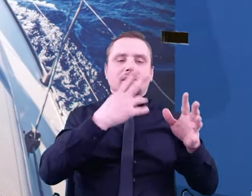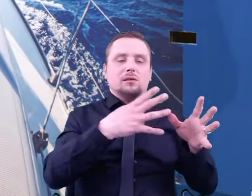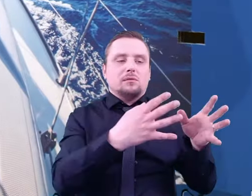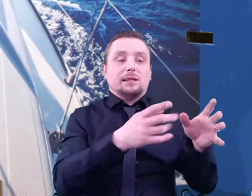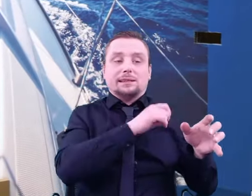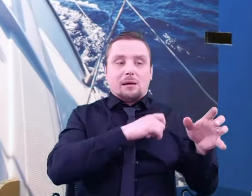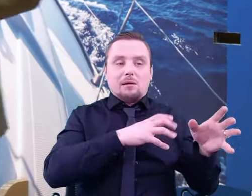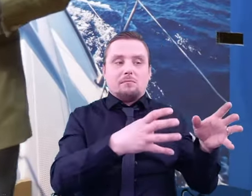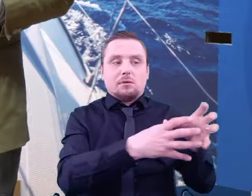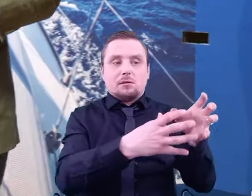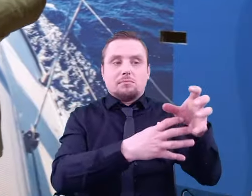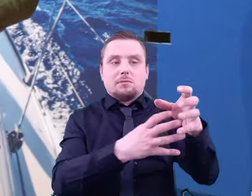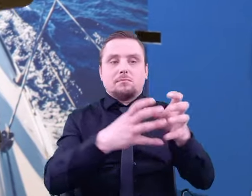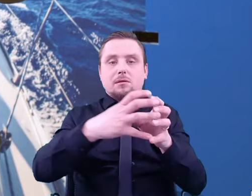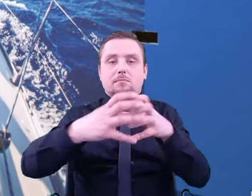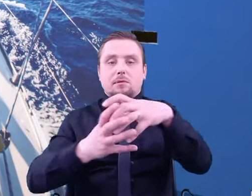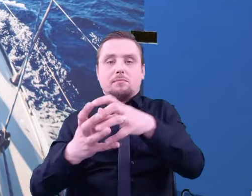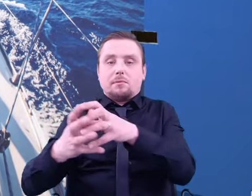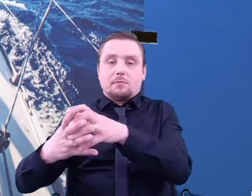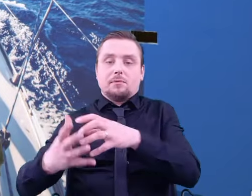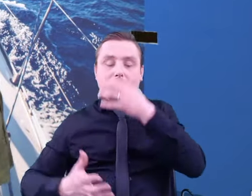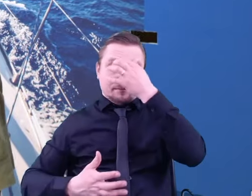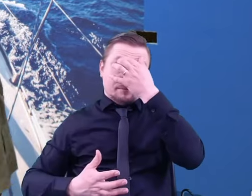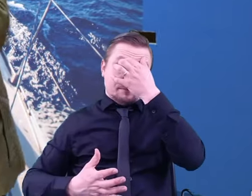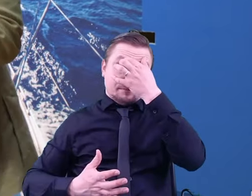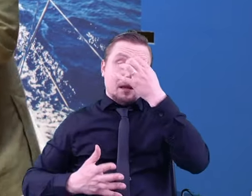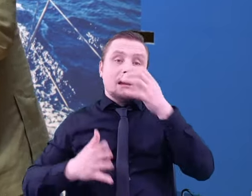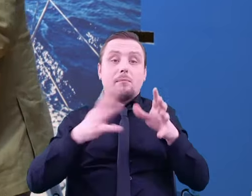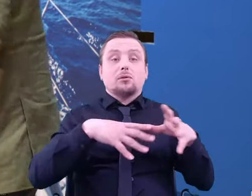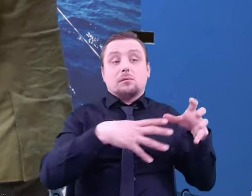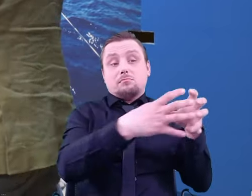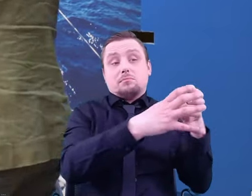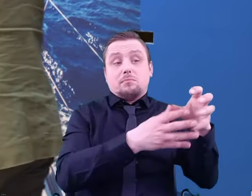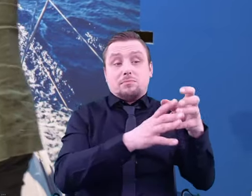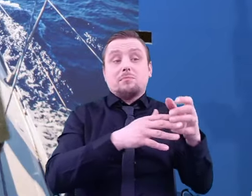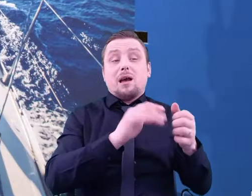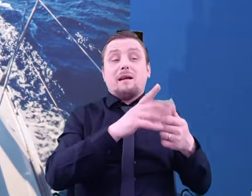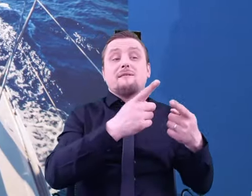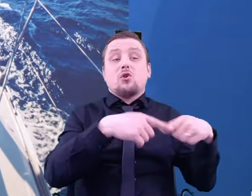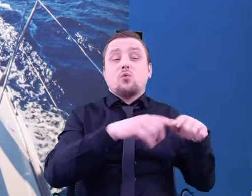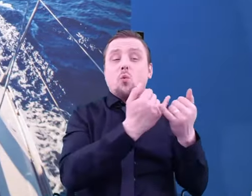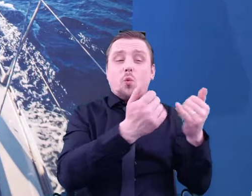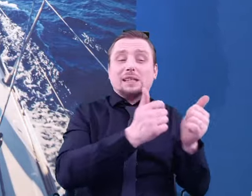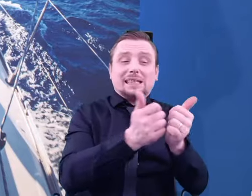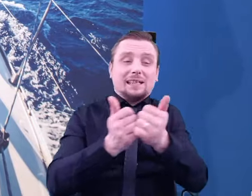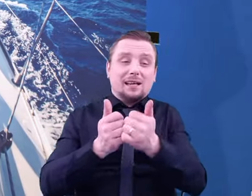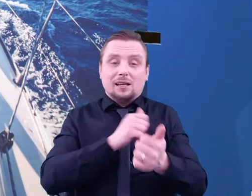and, later, they would be given a particular set of functions,